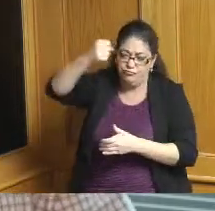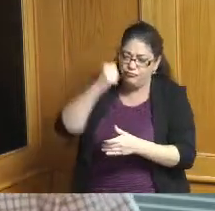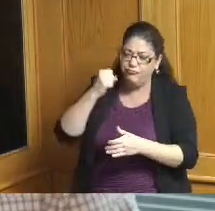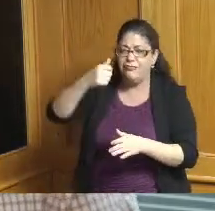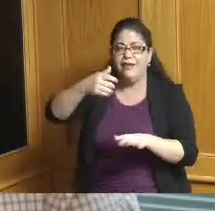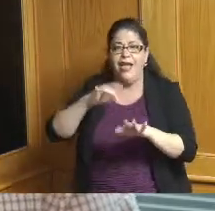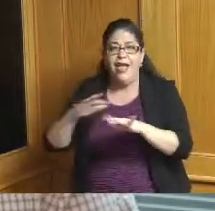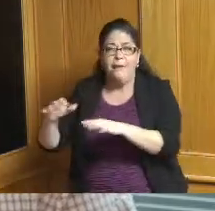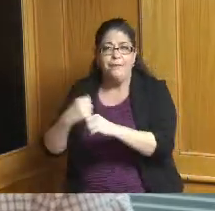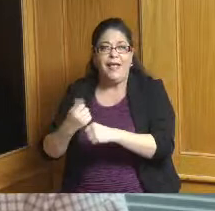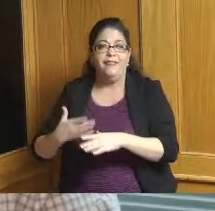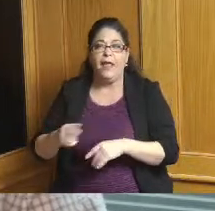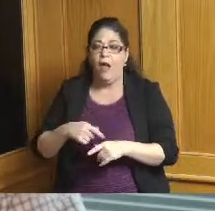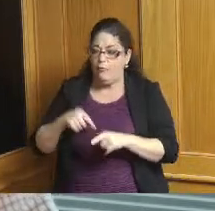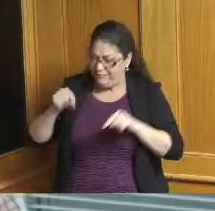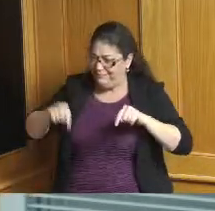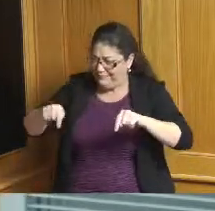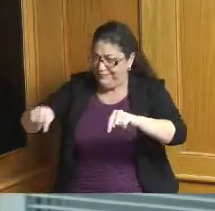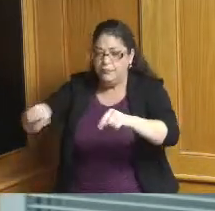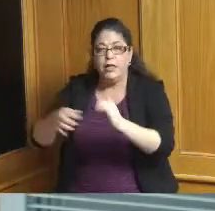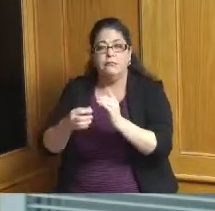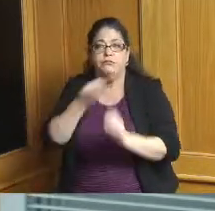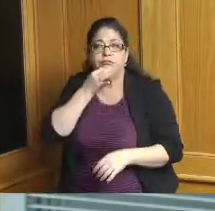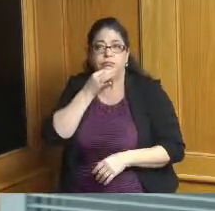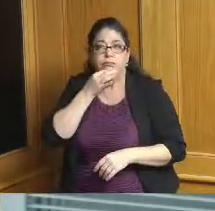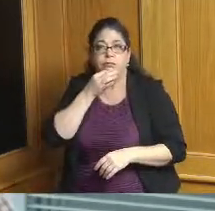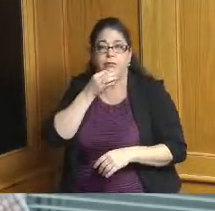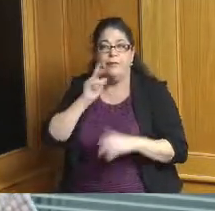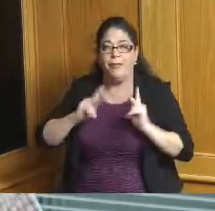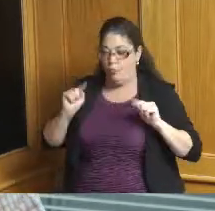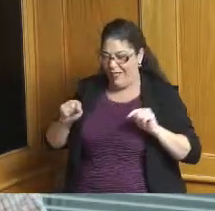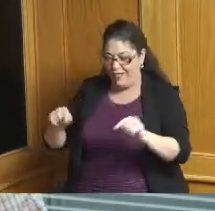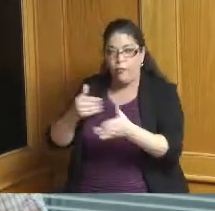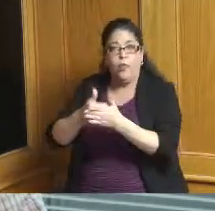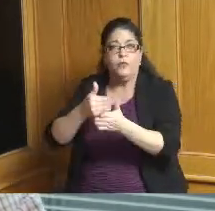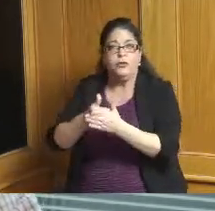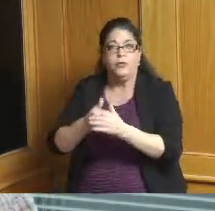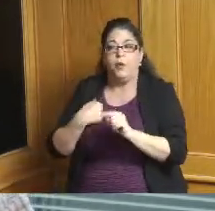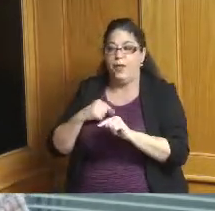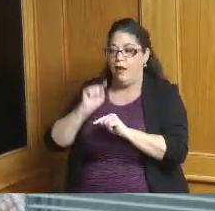some professional services but Meegan's really the catalyst for development in that area they were